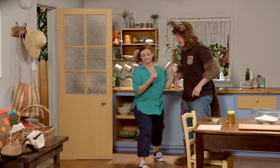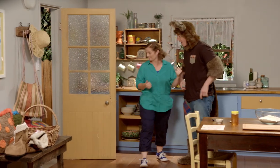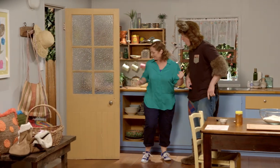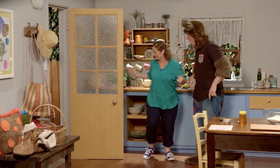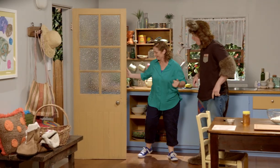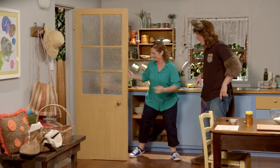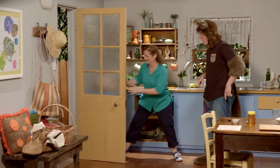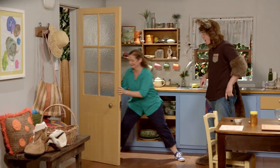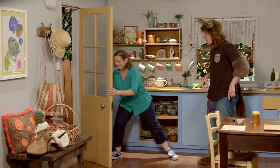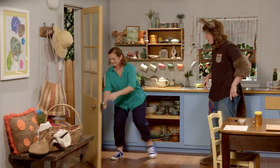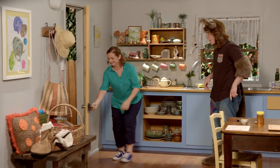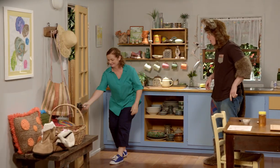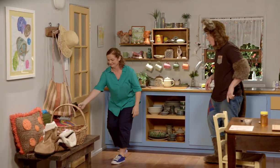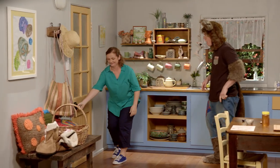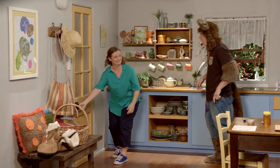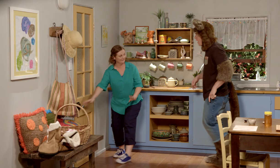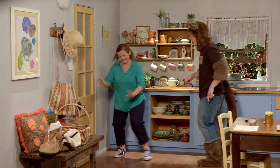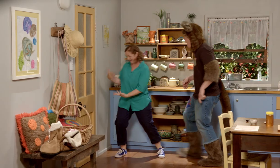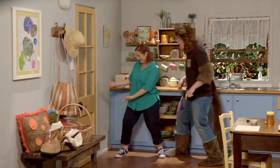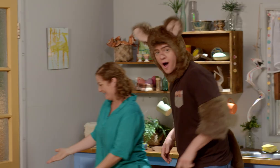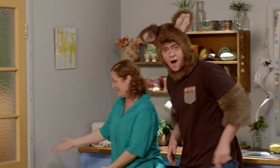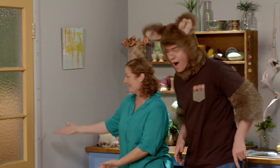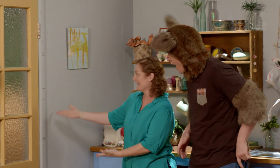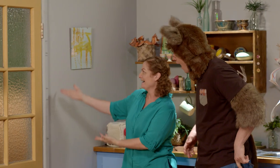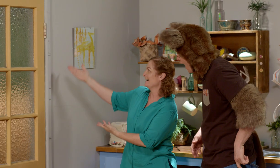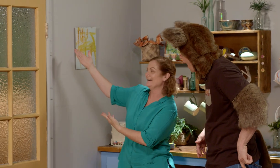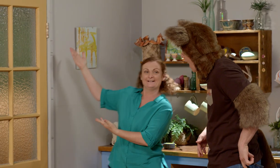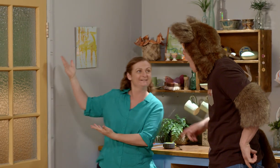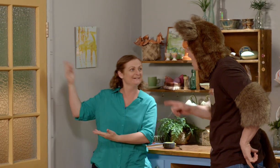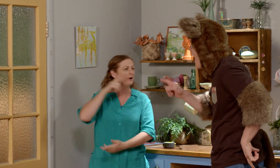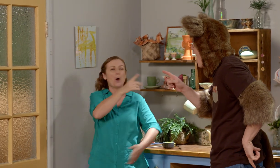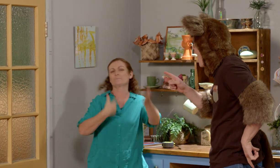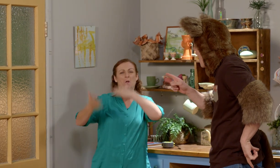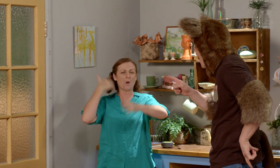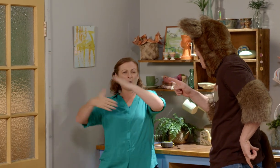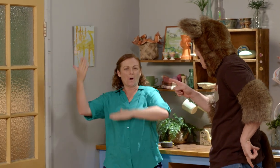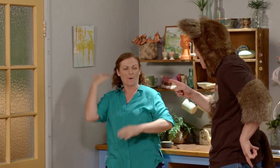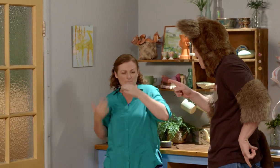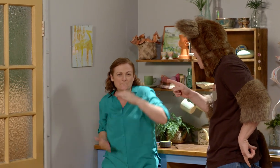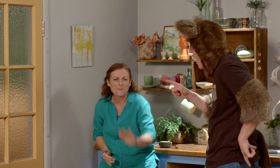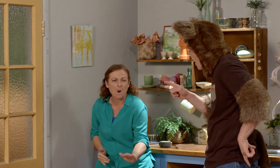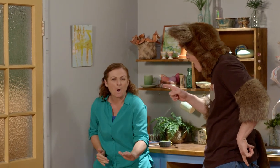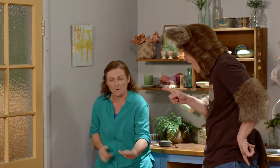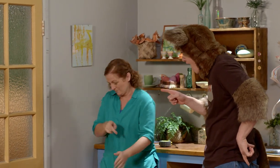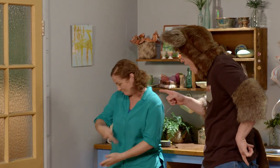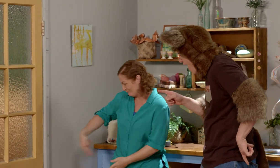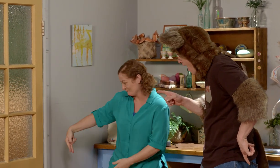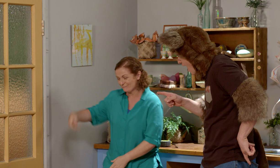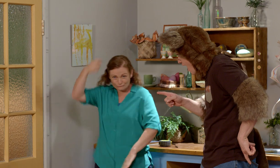I'll show you something Possum. Look at the door frame. When you were small Possum,